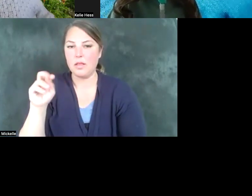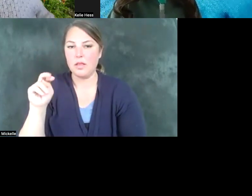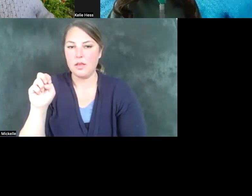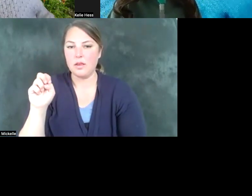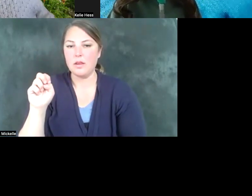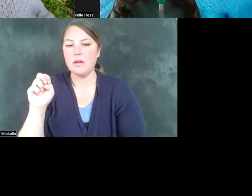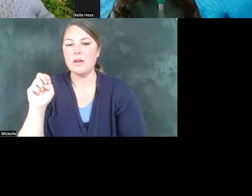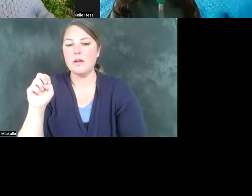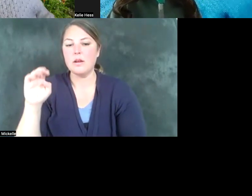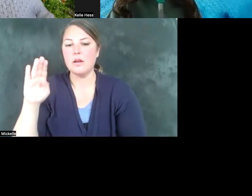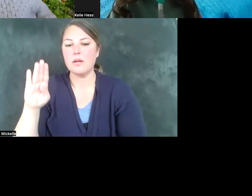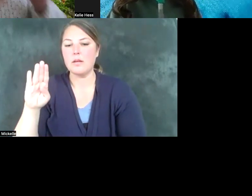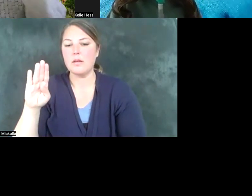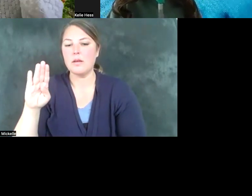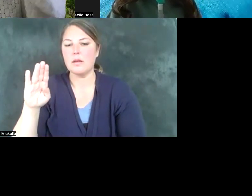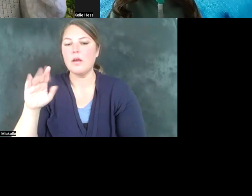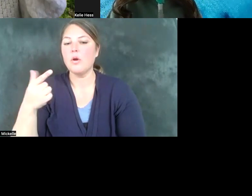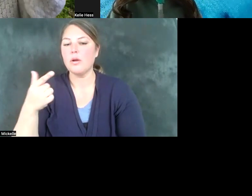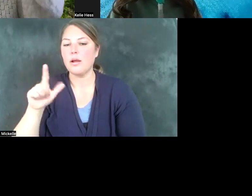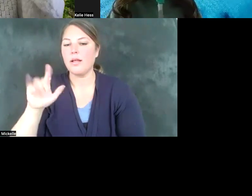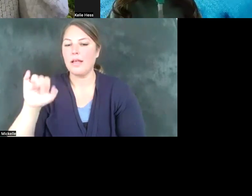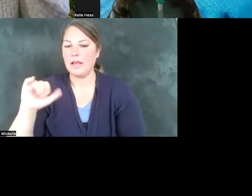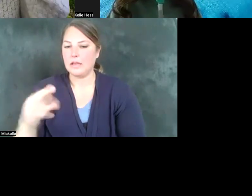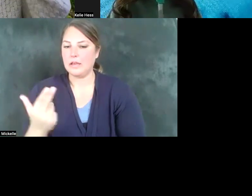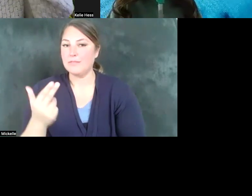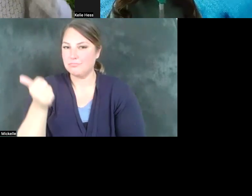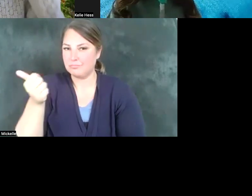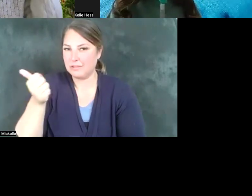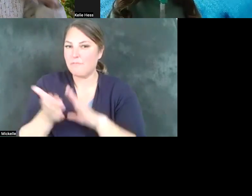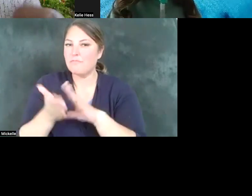running for Senate and I will just